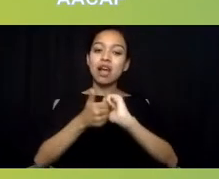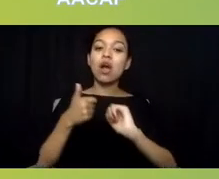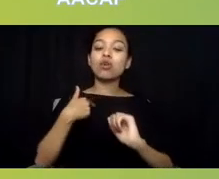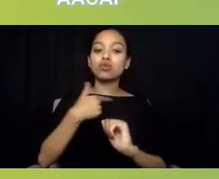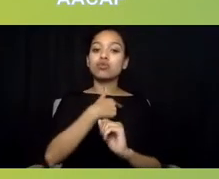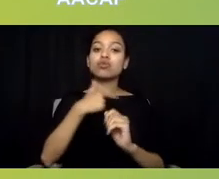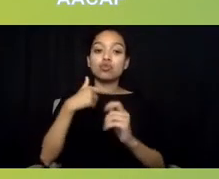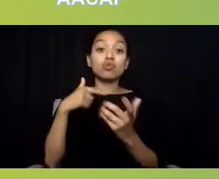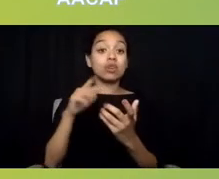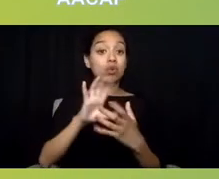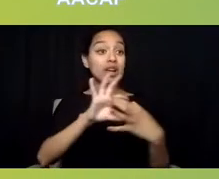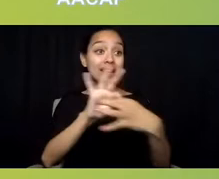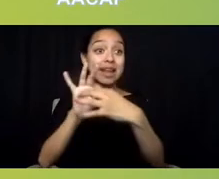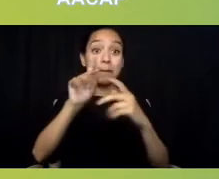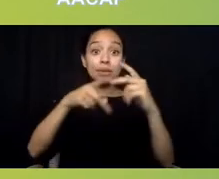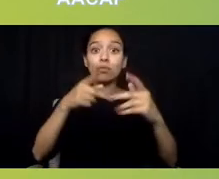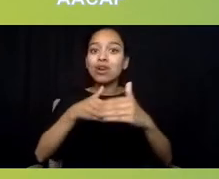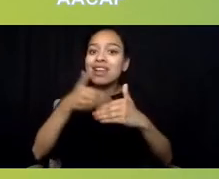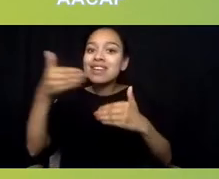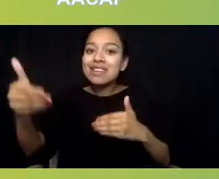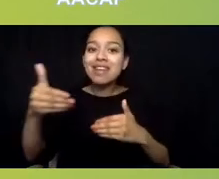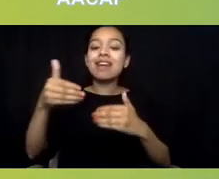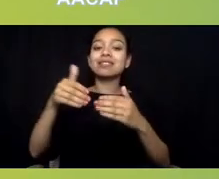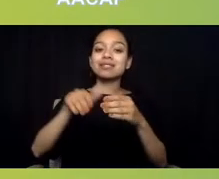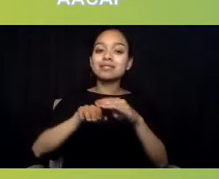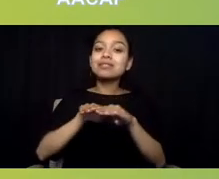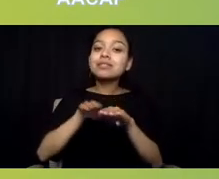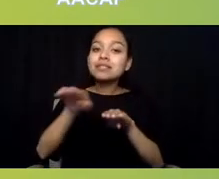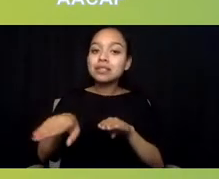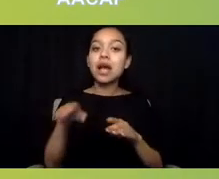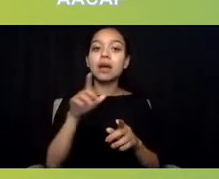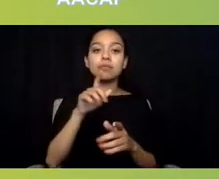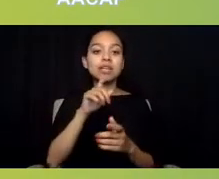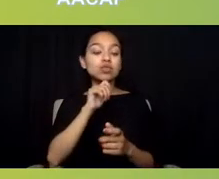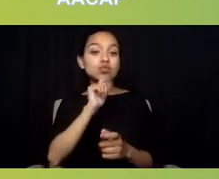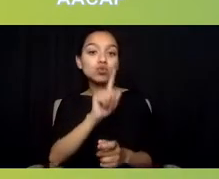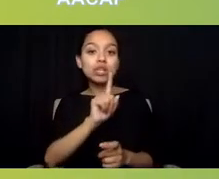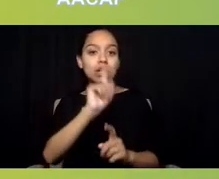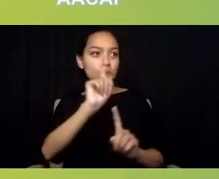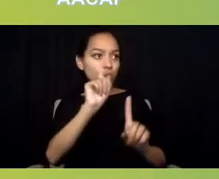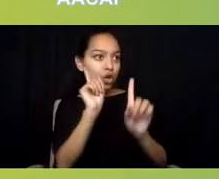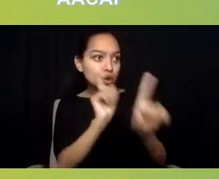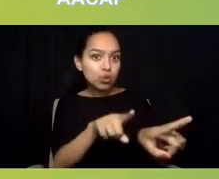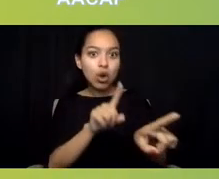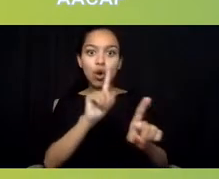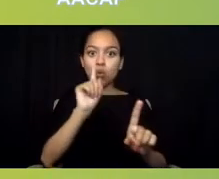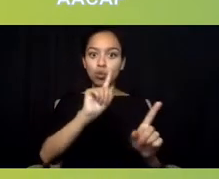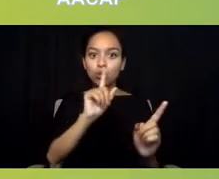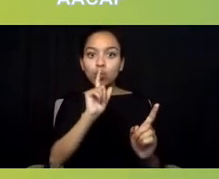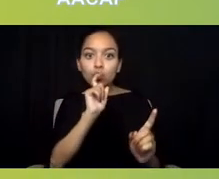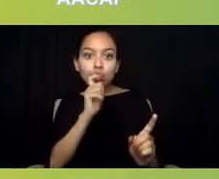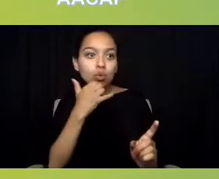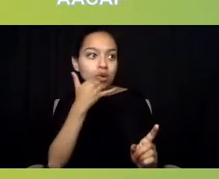It's not just the call, it's who comes to you and where do you go. And that has to happen on the local level in a culturally sensitive way.